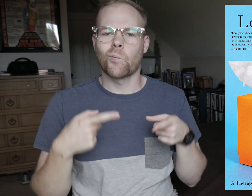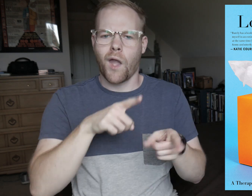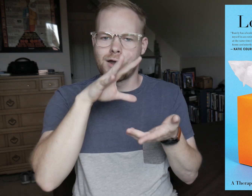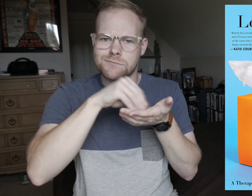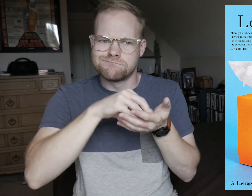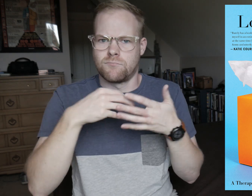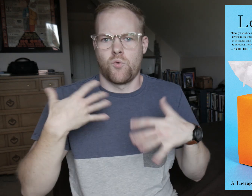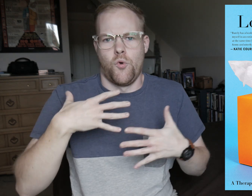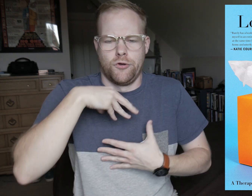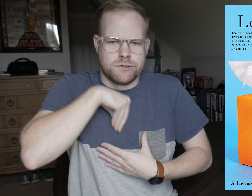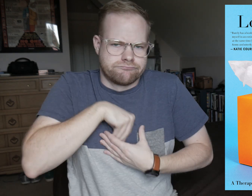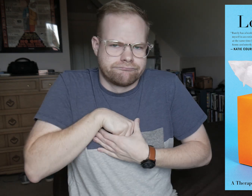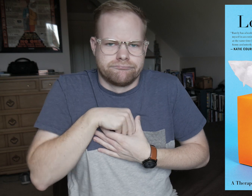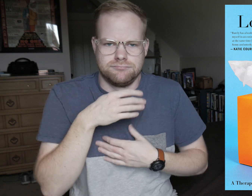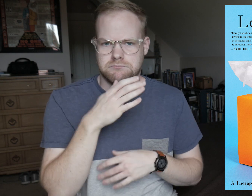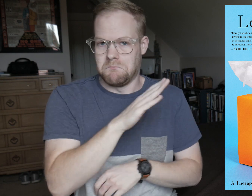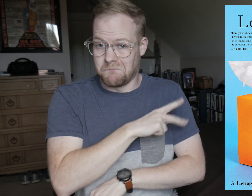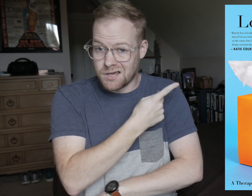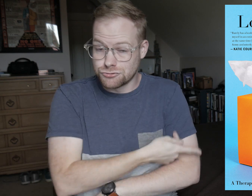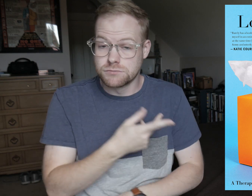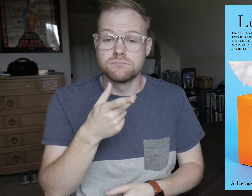While she learns the innermost parts of her patients—